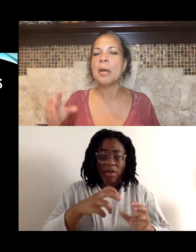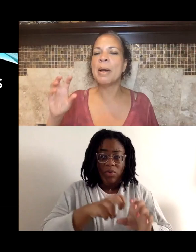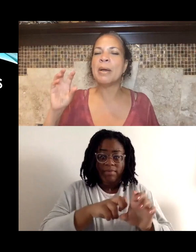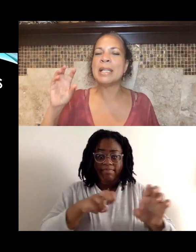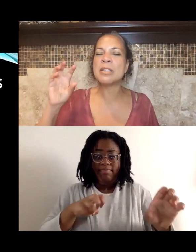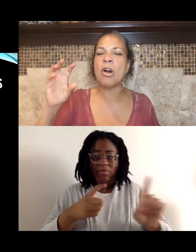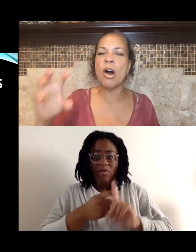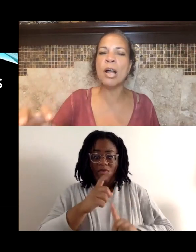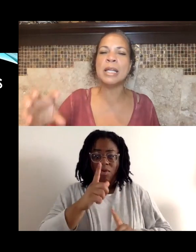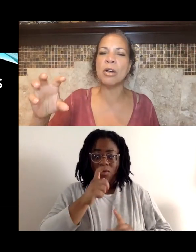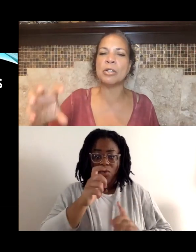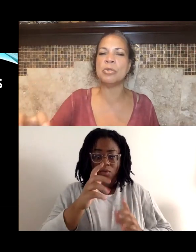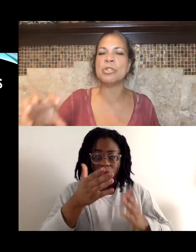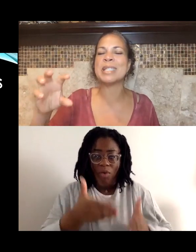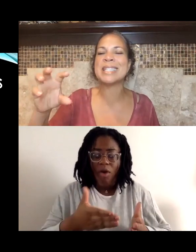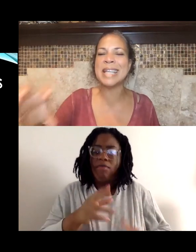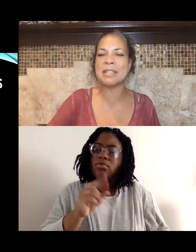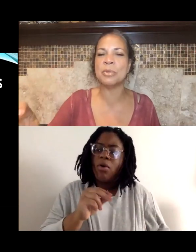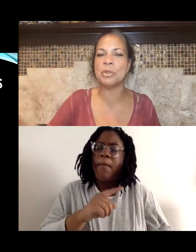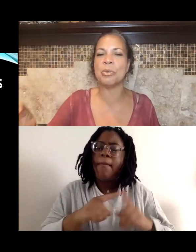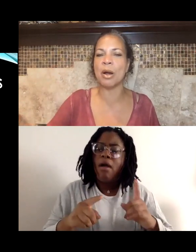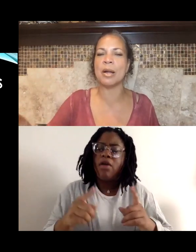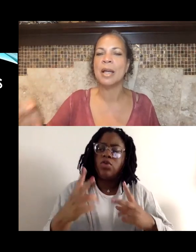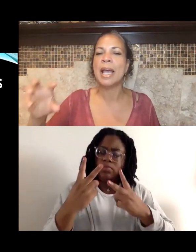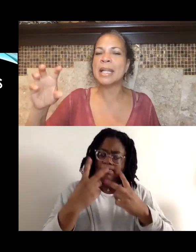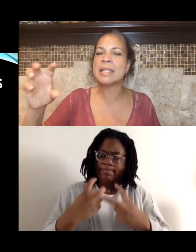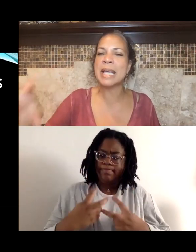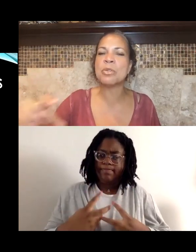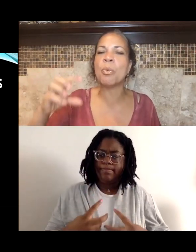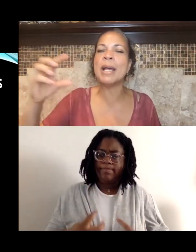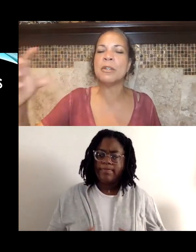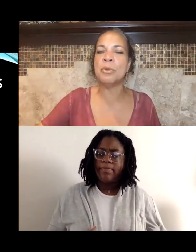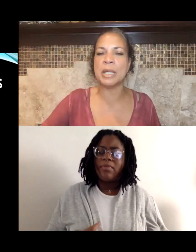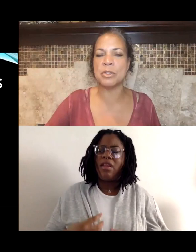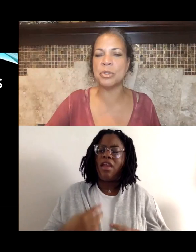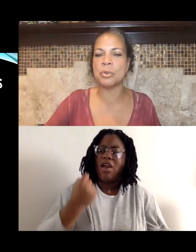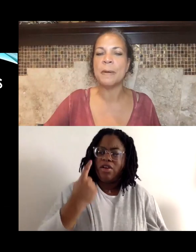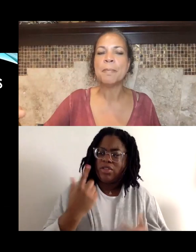But it's calling on you to assess who you are, and assess what you can do,